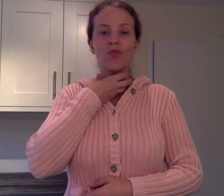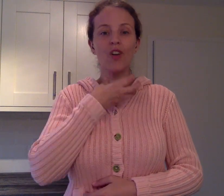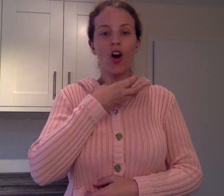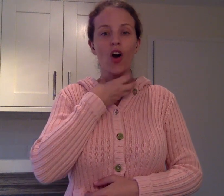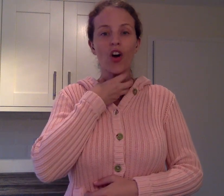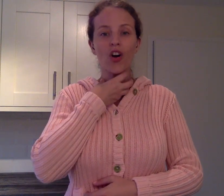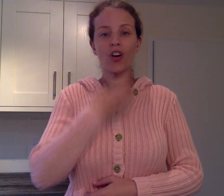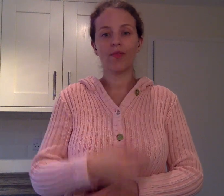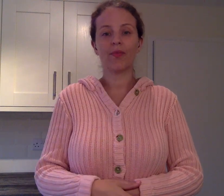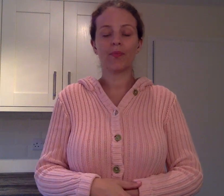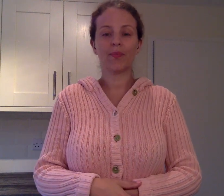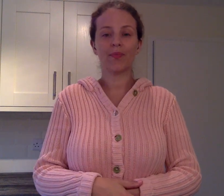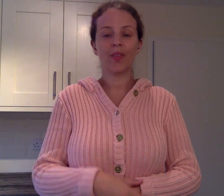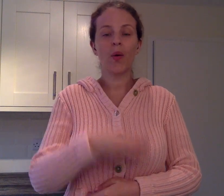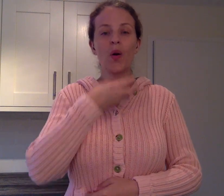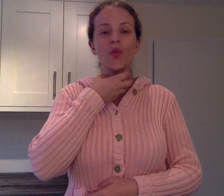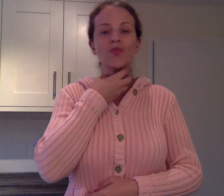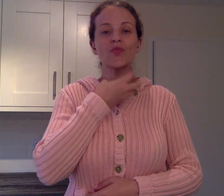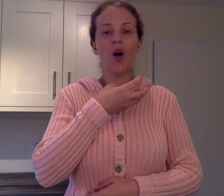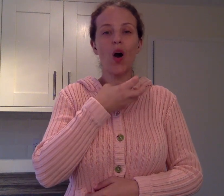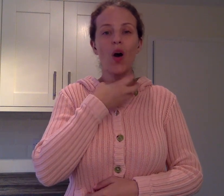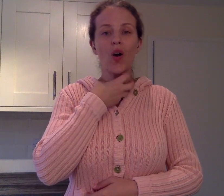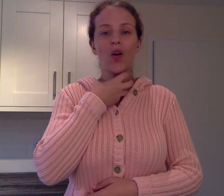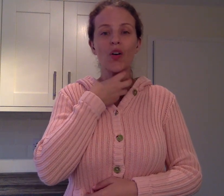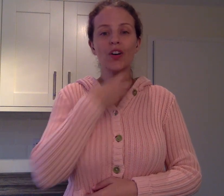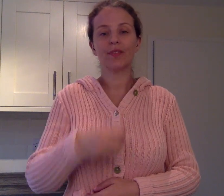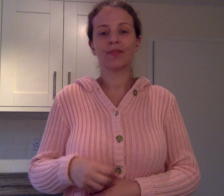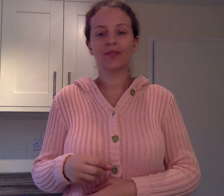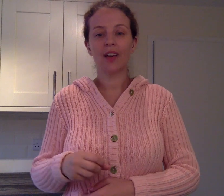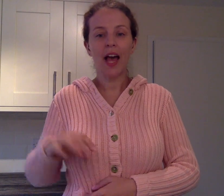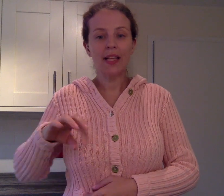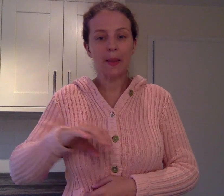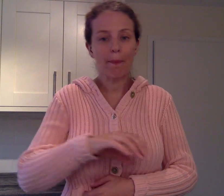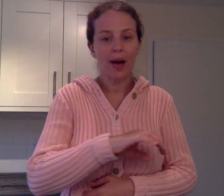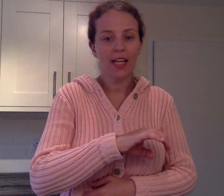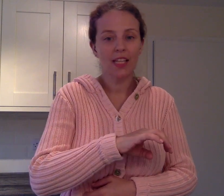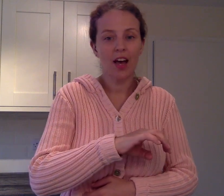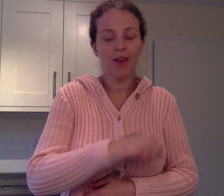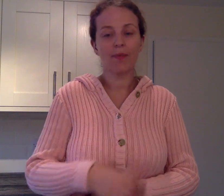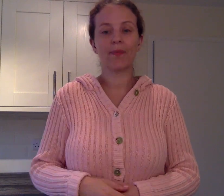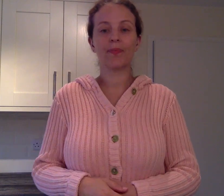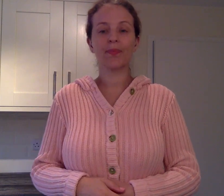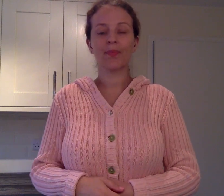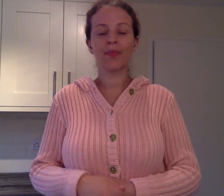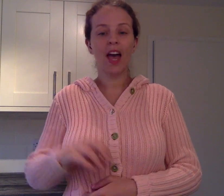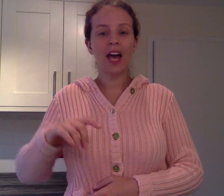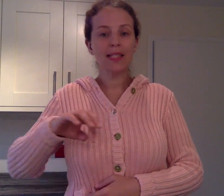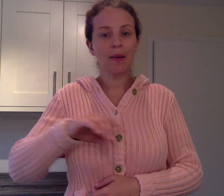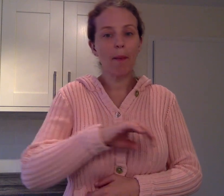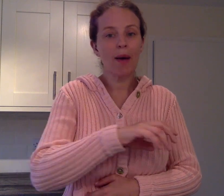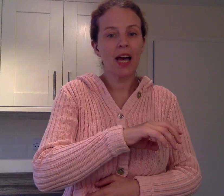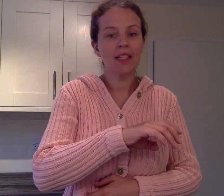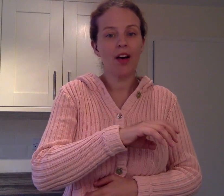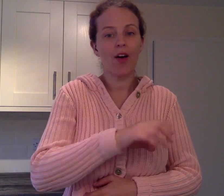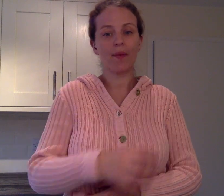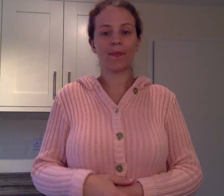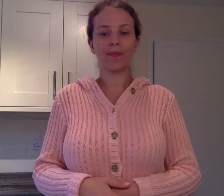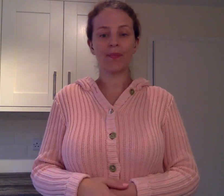FROG SPIDER